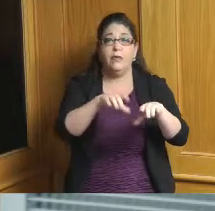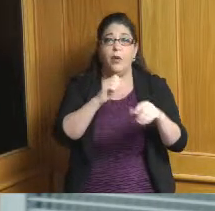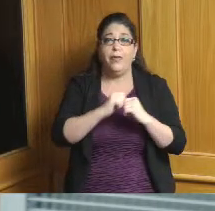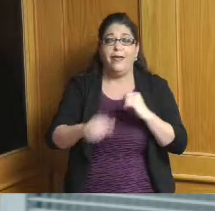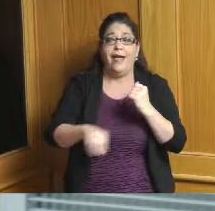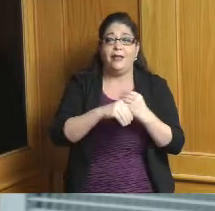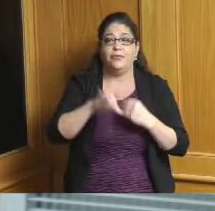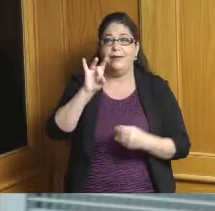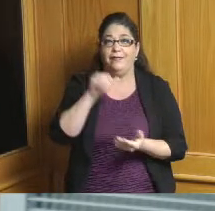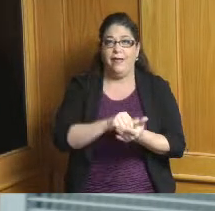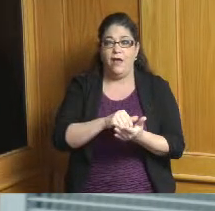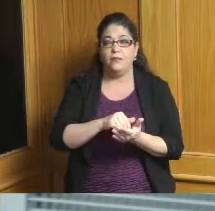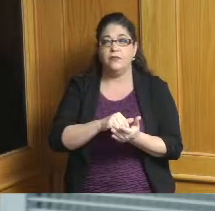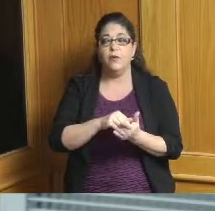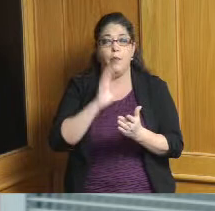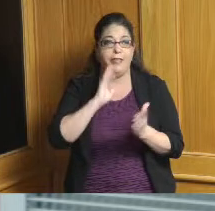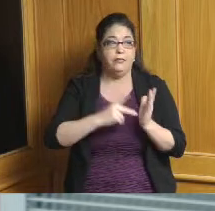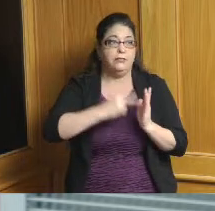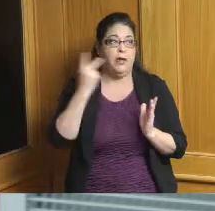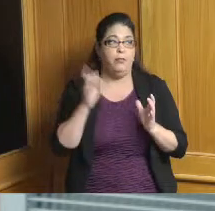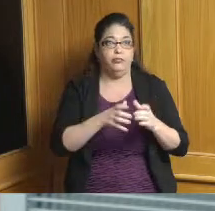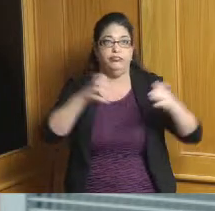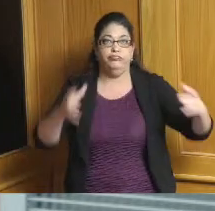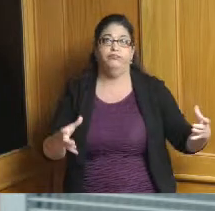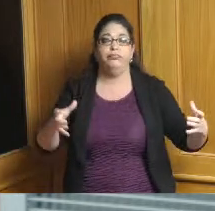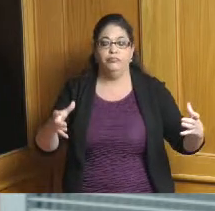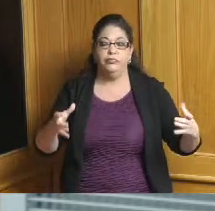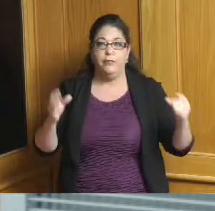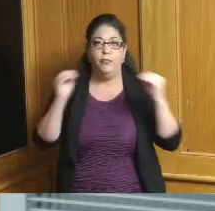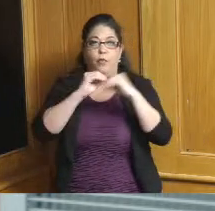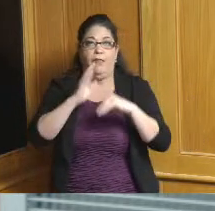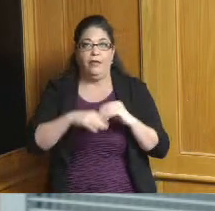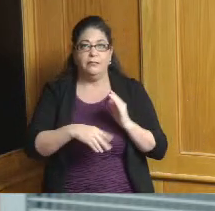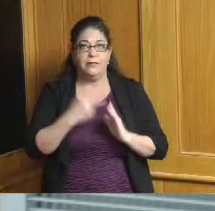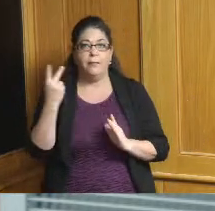so it will more than double their size the new investment will total approximately a million